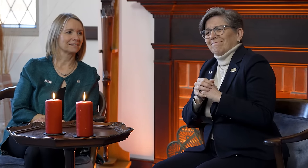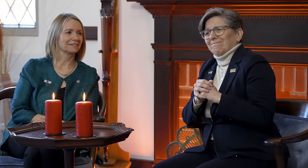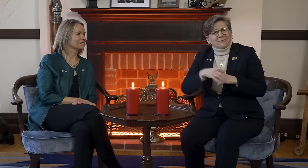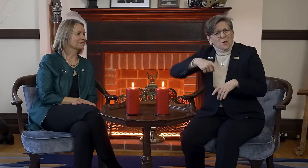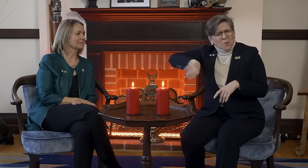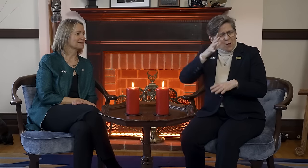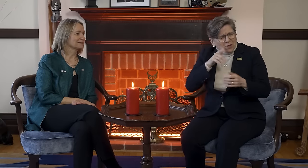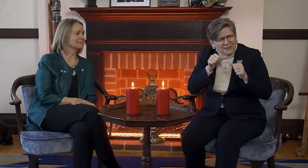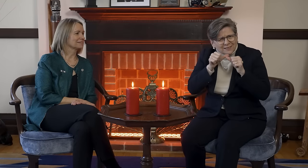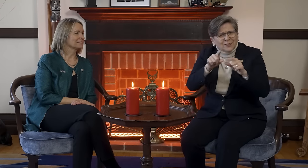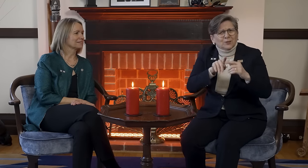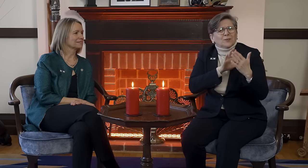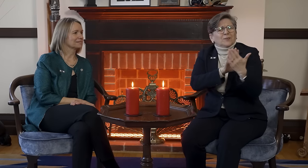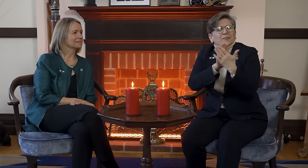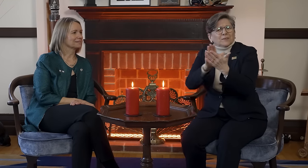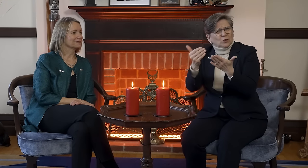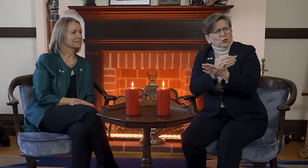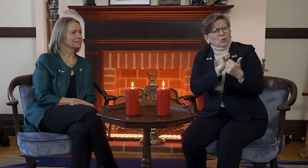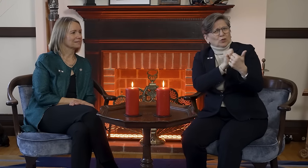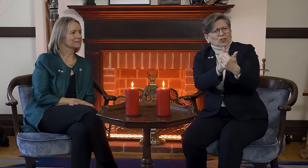Yes, we will continue to see and experience